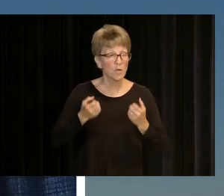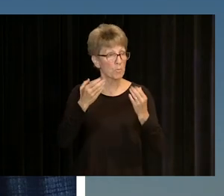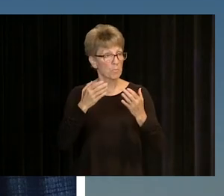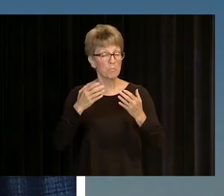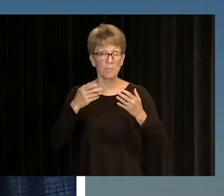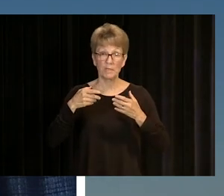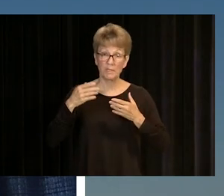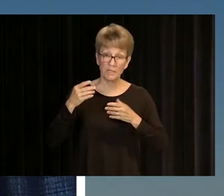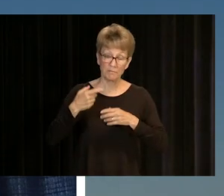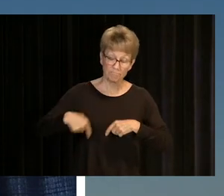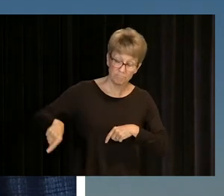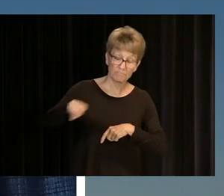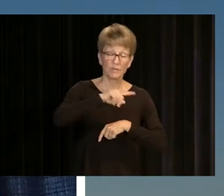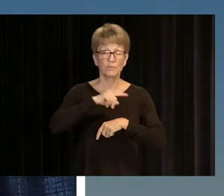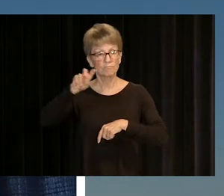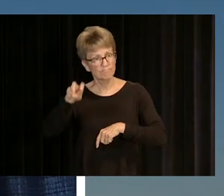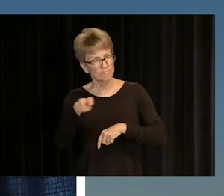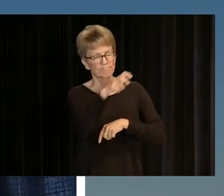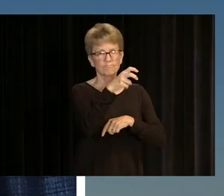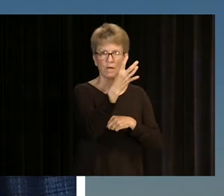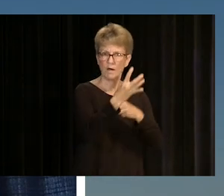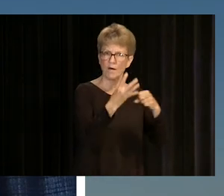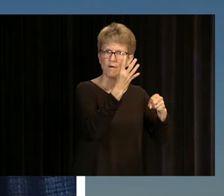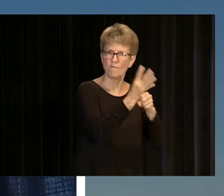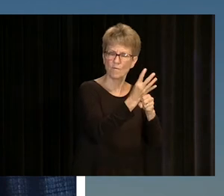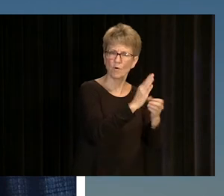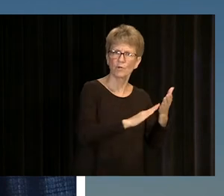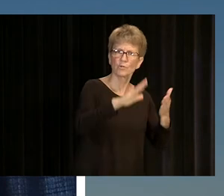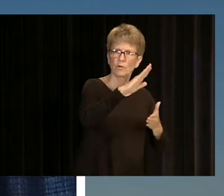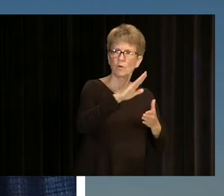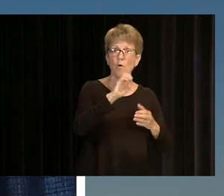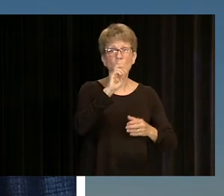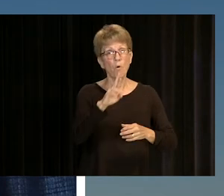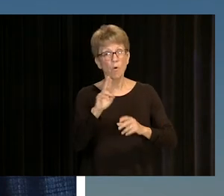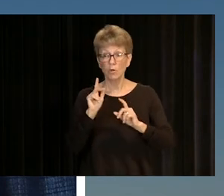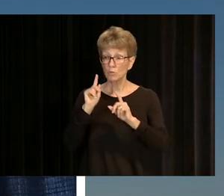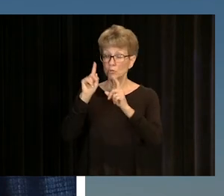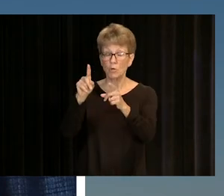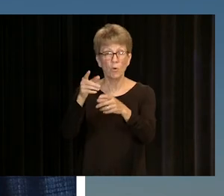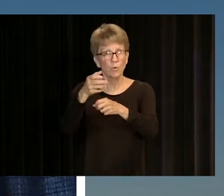SOME OF YOU ARE GOING TO CONTINUE YOUR EDUCATION AT A FOUR YEAR INSTITUTION, HEAD INTO THE WORKFORCE,